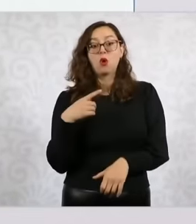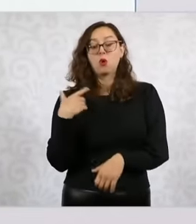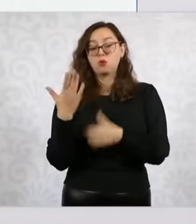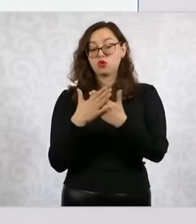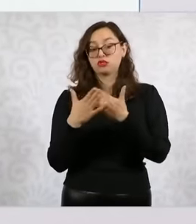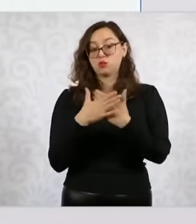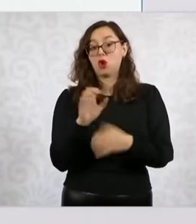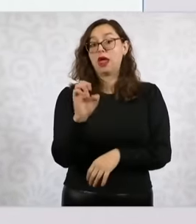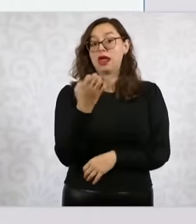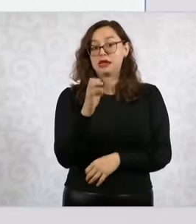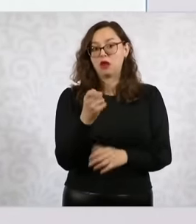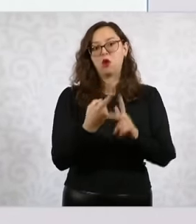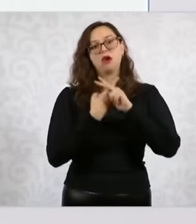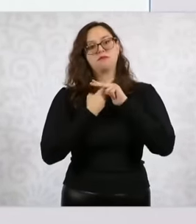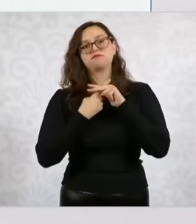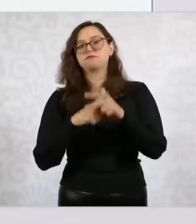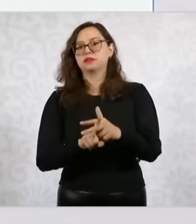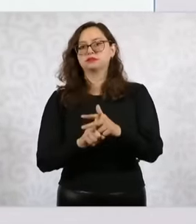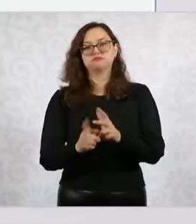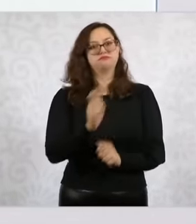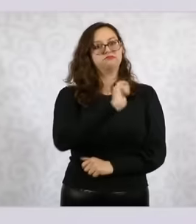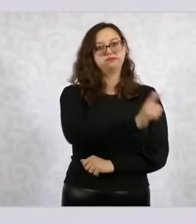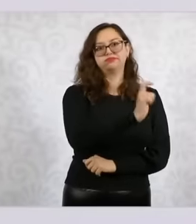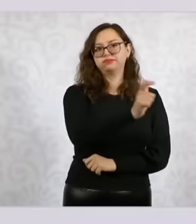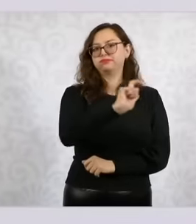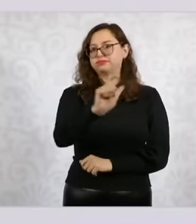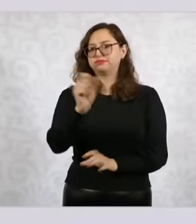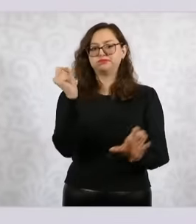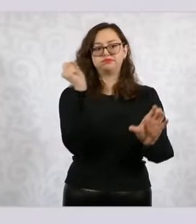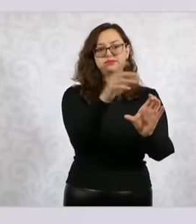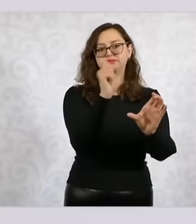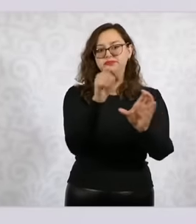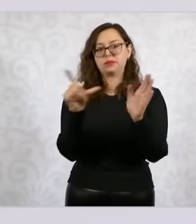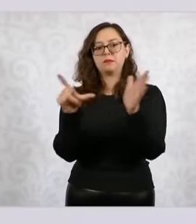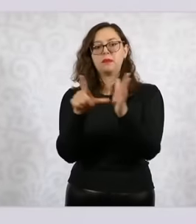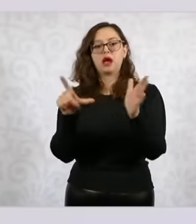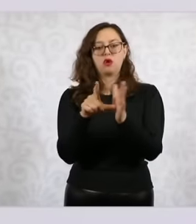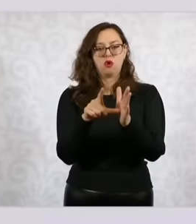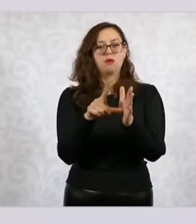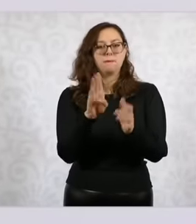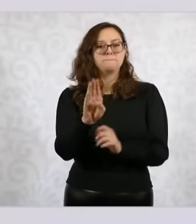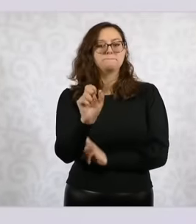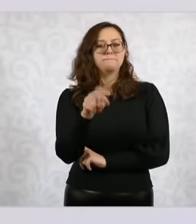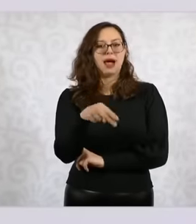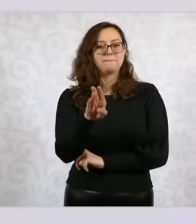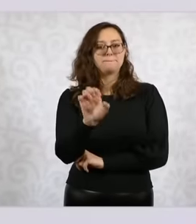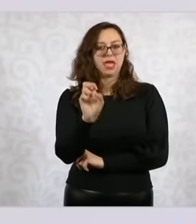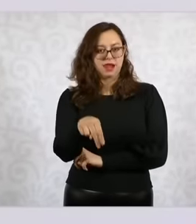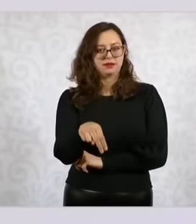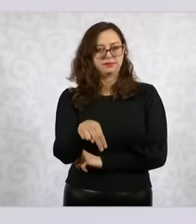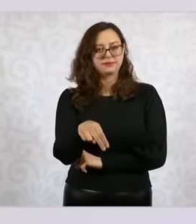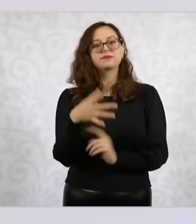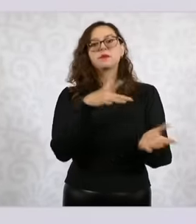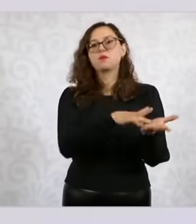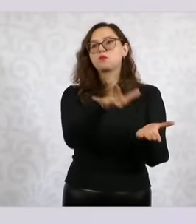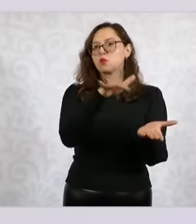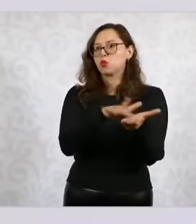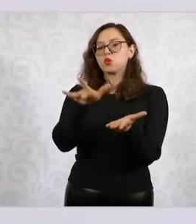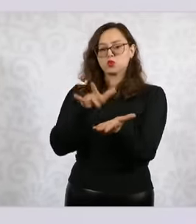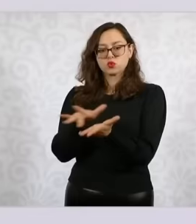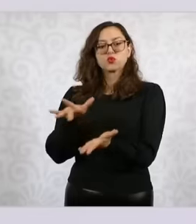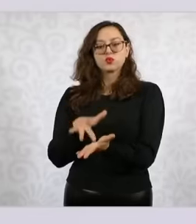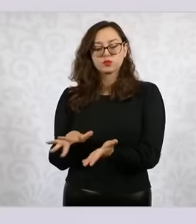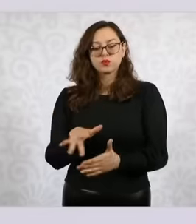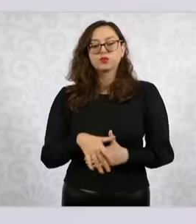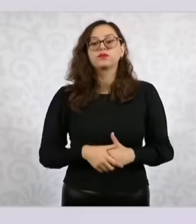they will begin to be distributed through the welfare bank card, the supports eh.